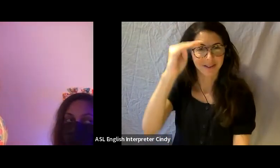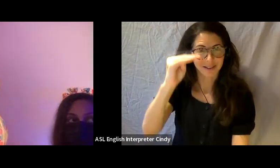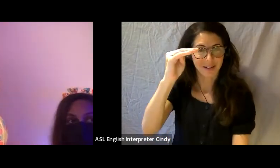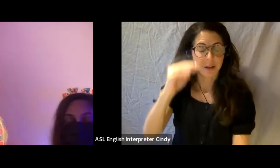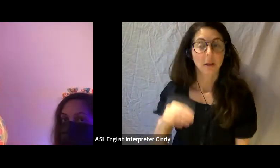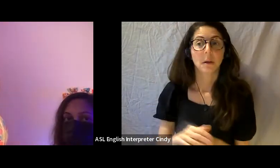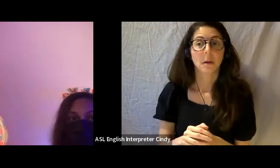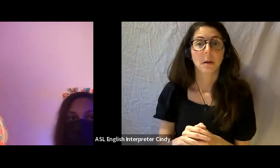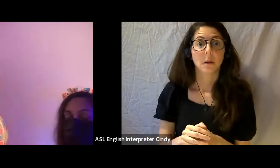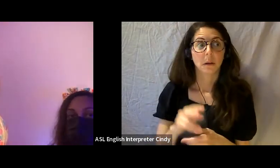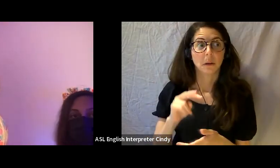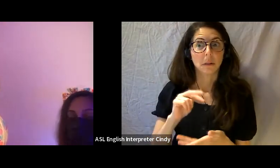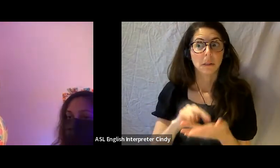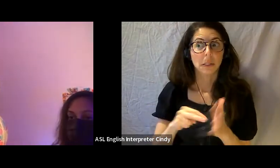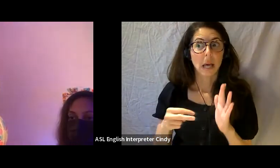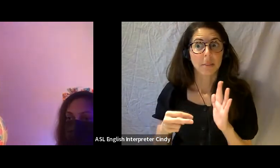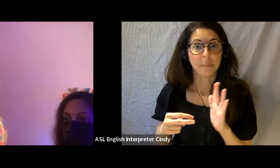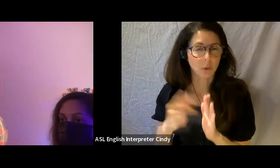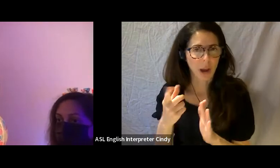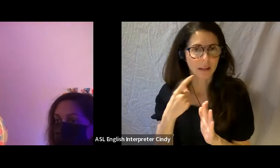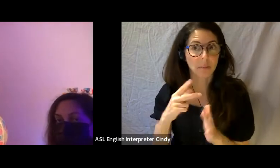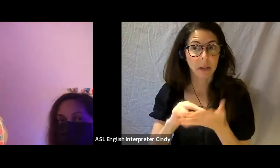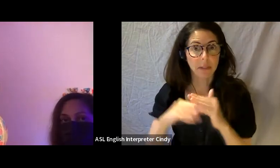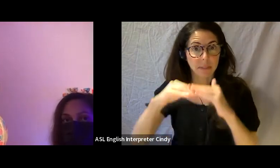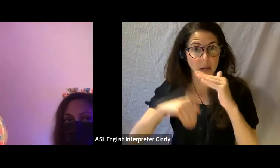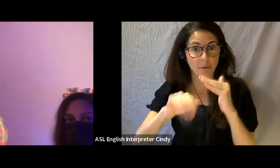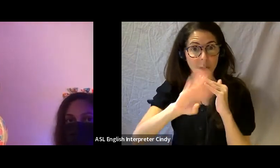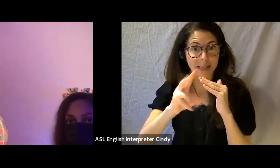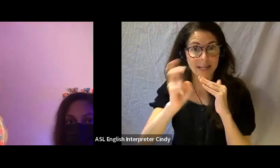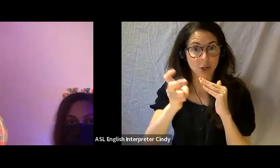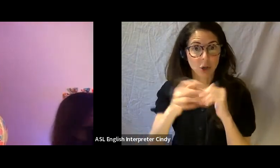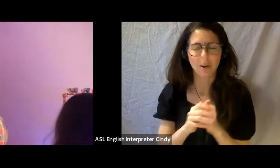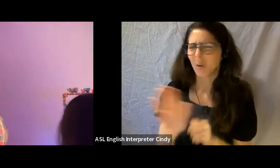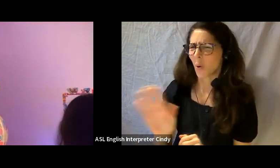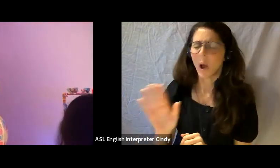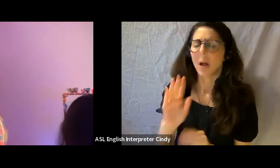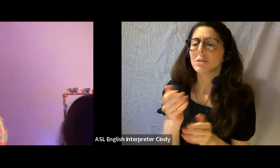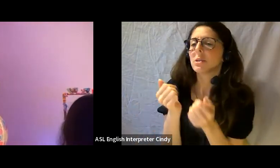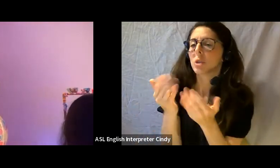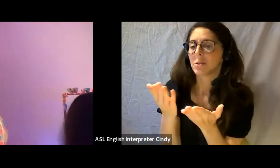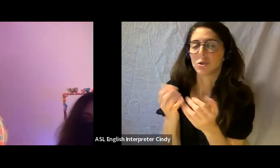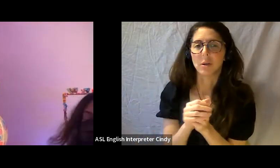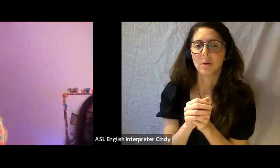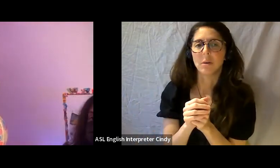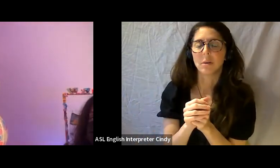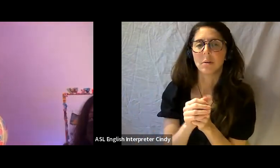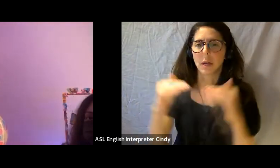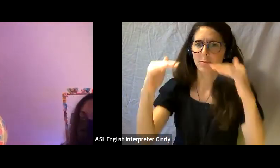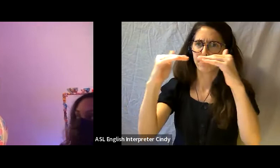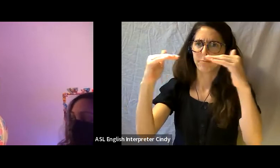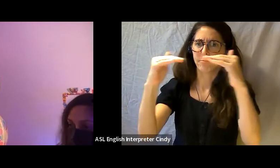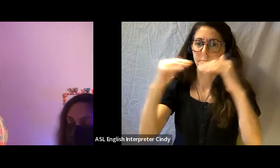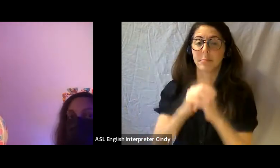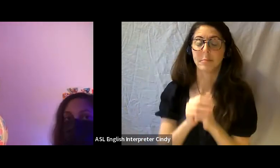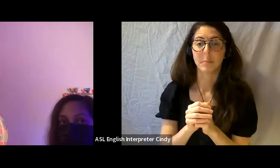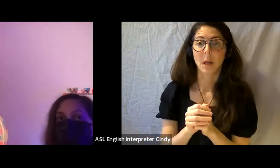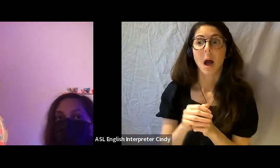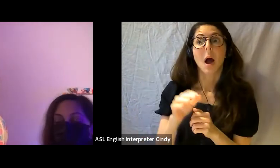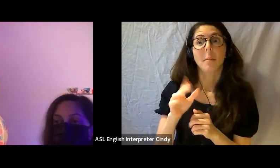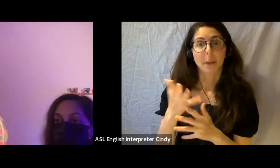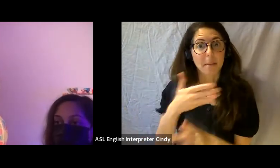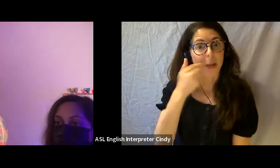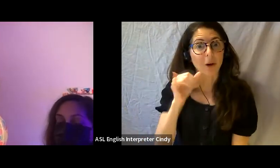Not at all, the 46” mid point is a suggestion, particularly if something needs to be read or seen up close